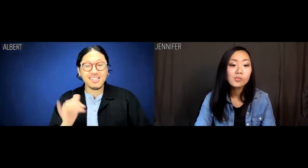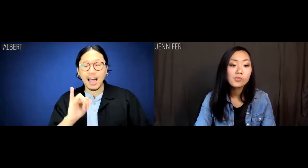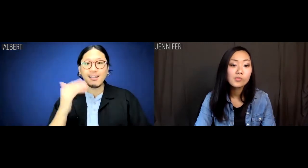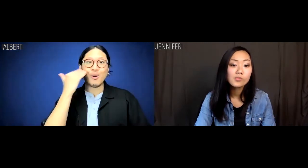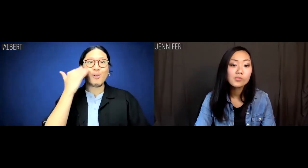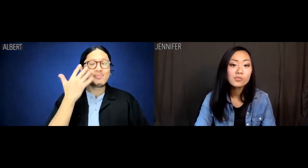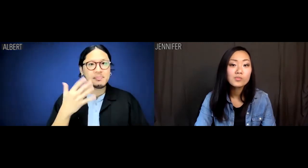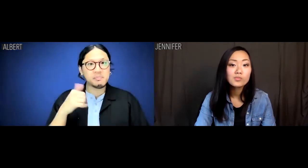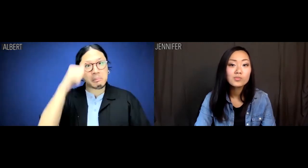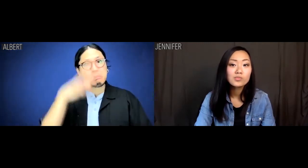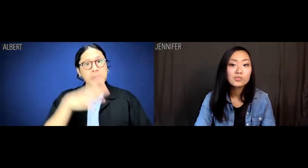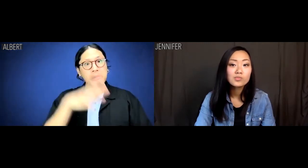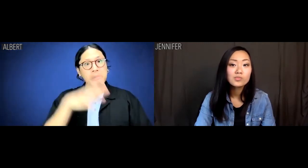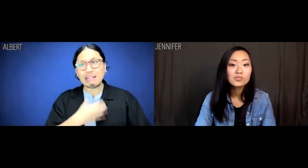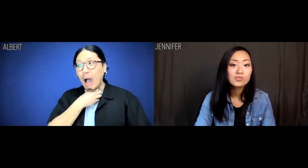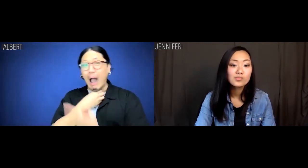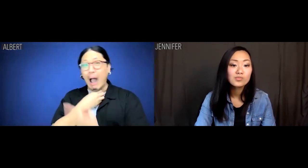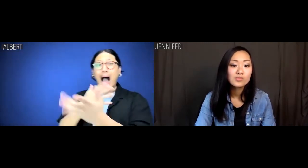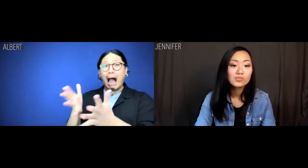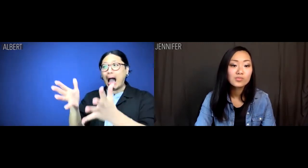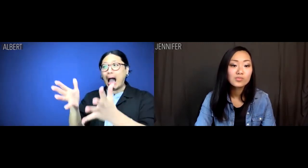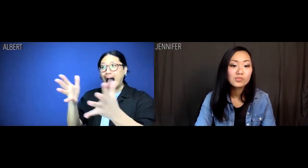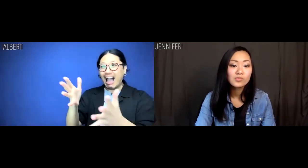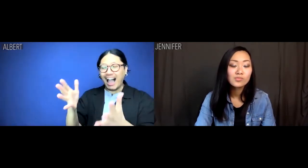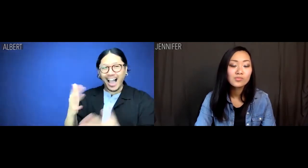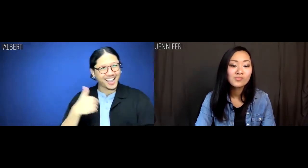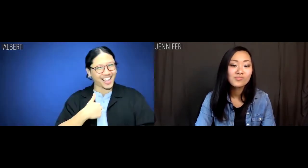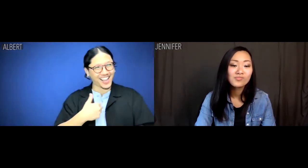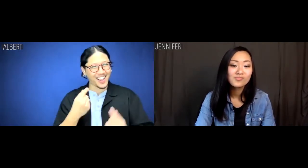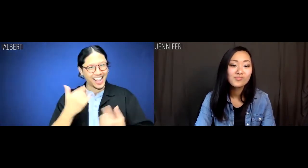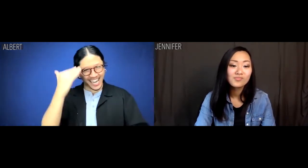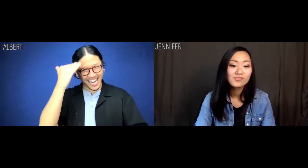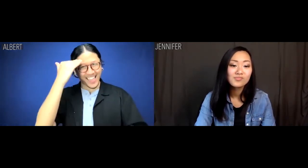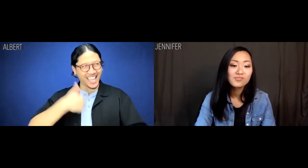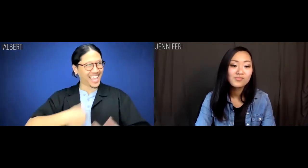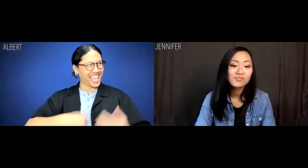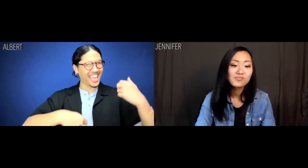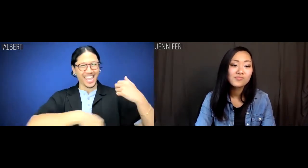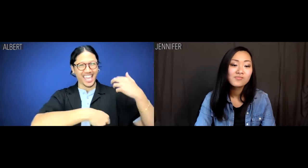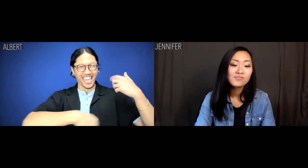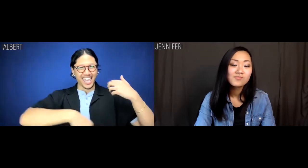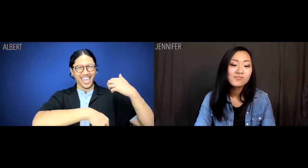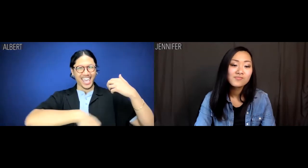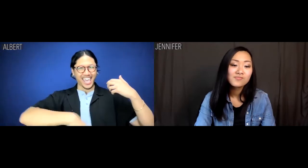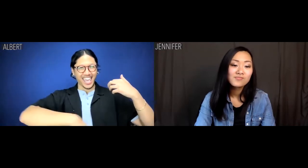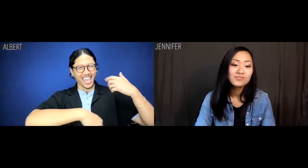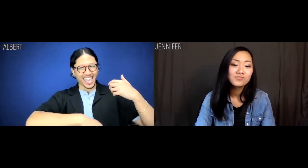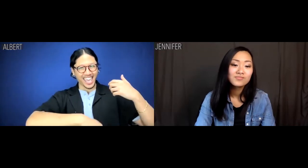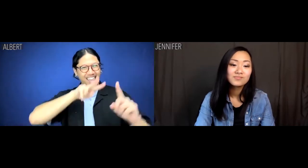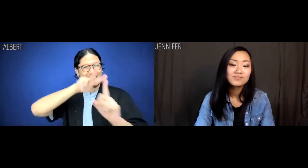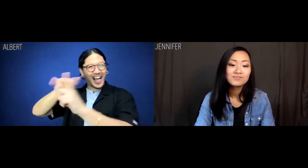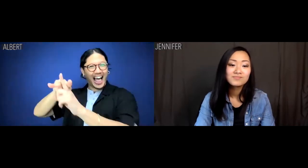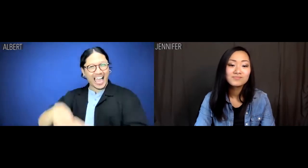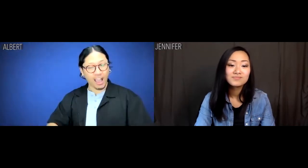Like, "oh my God, this man's choking. Good thing I'm a cellist!"